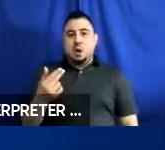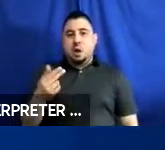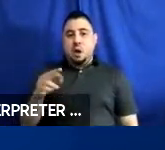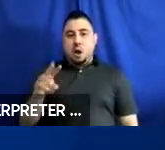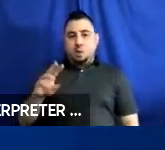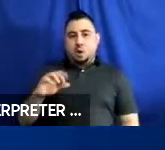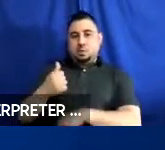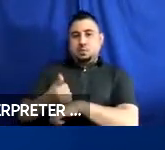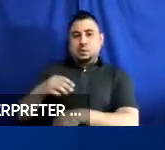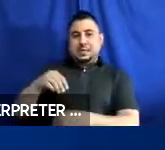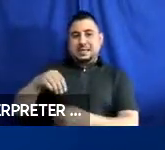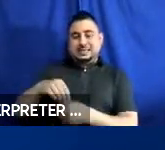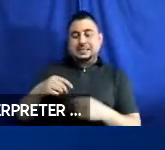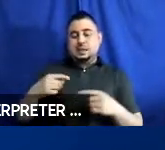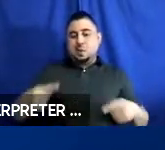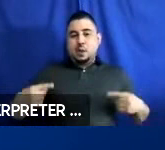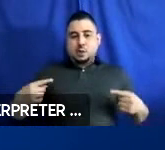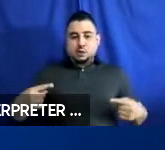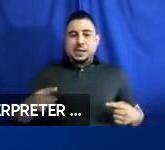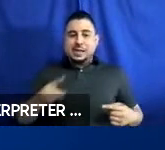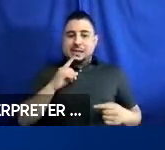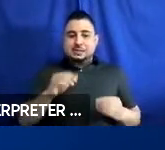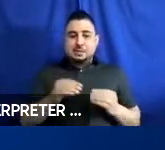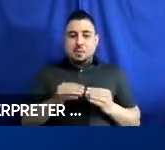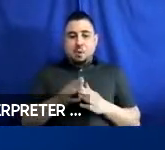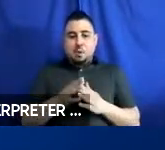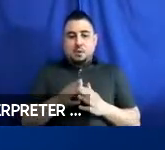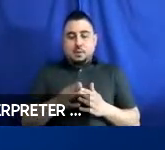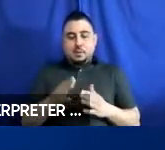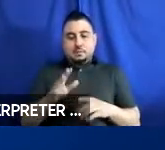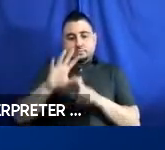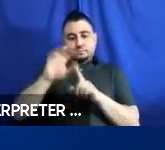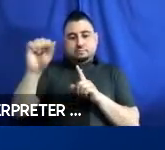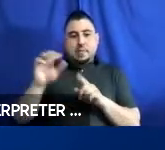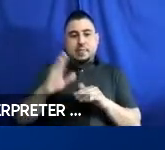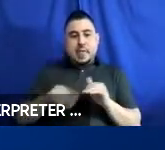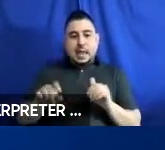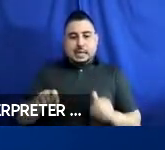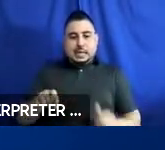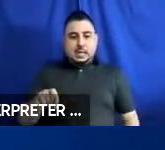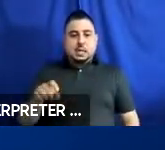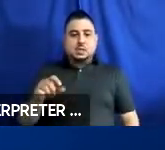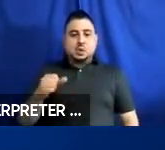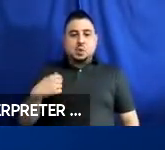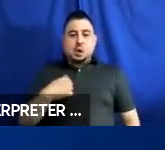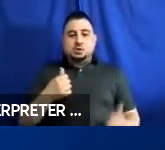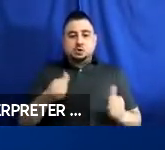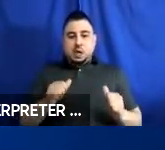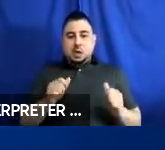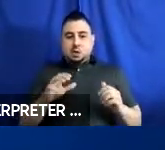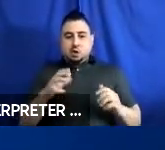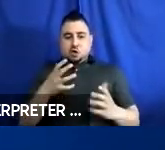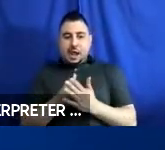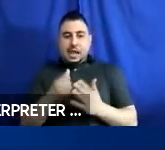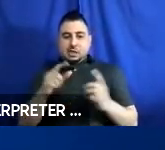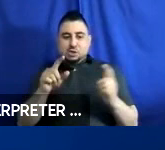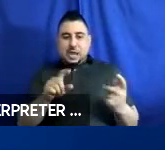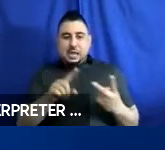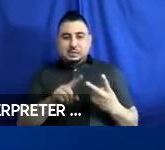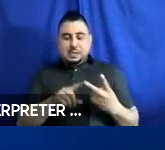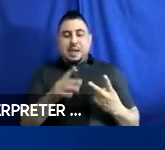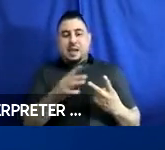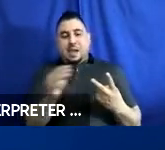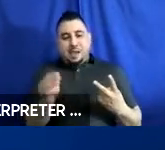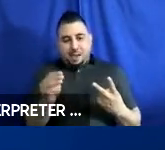on the chair is more robust than is needed. We are doing the crash testing and the usability